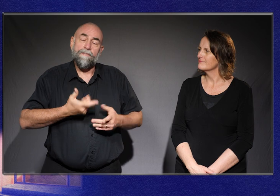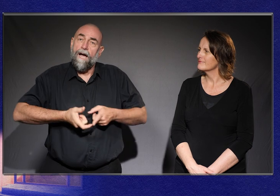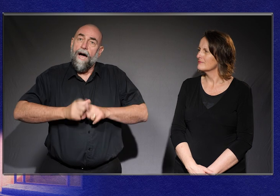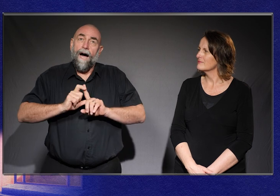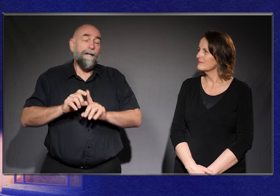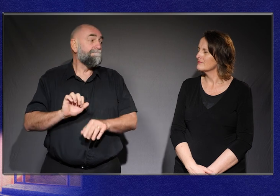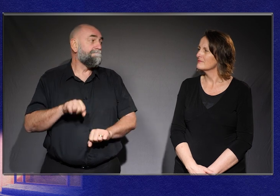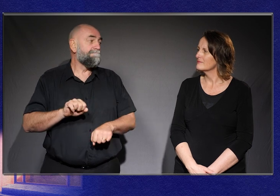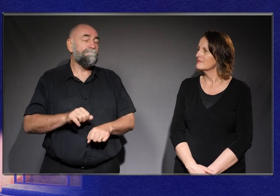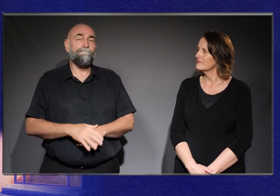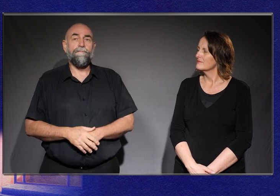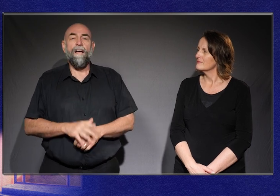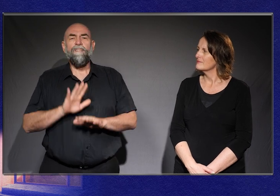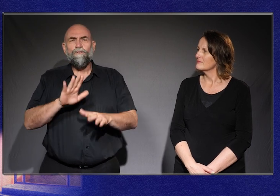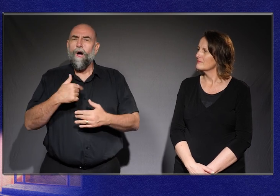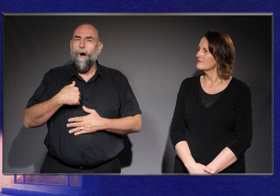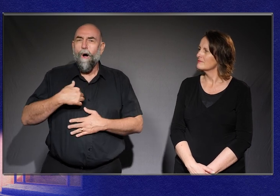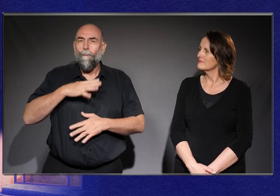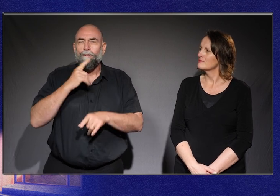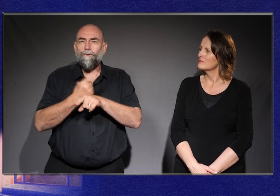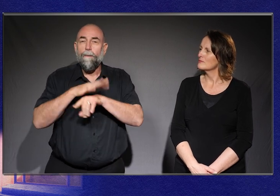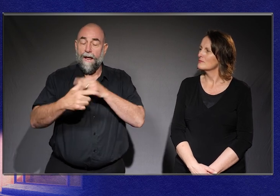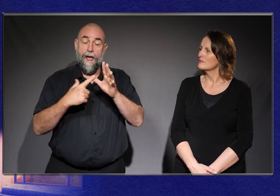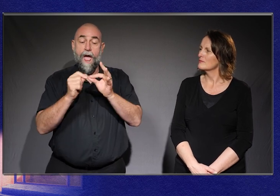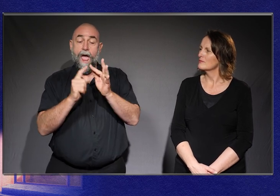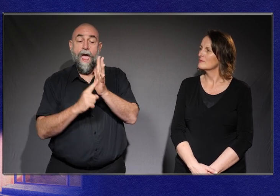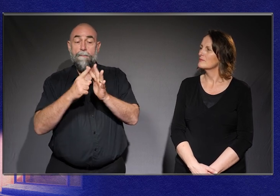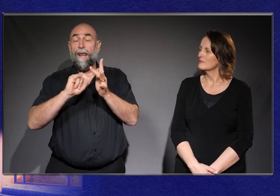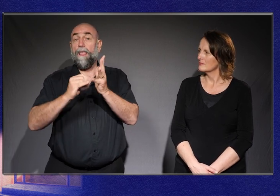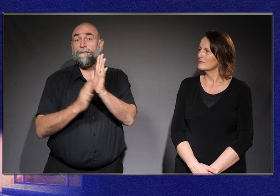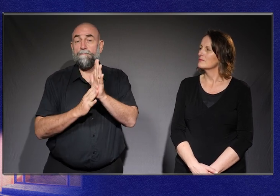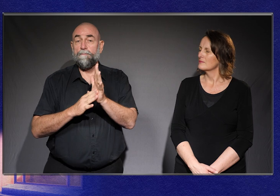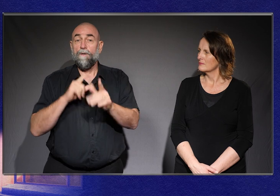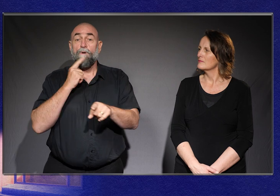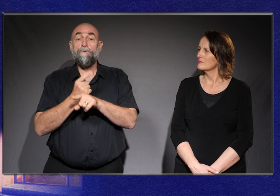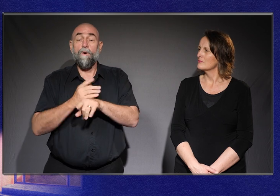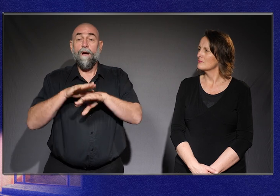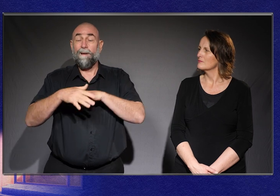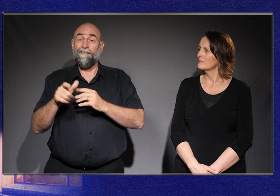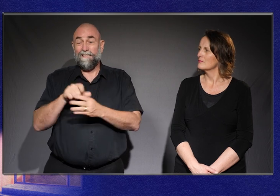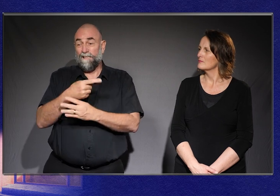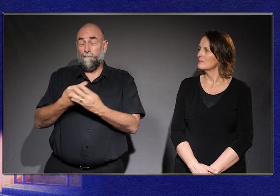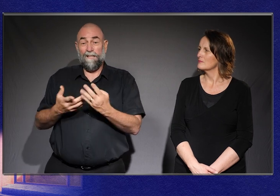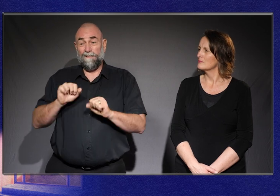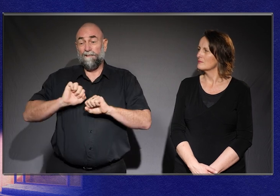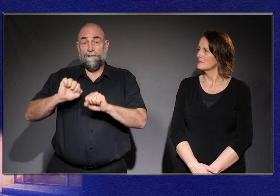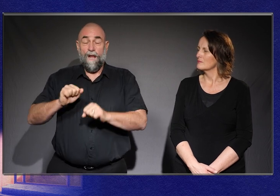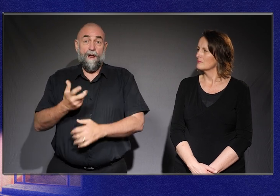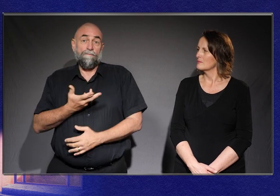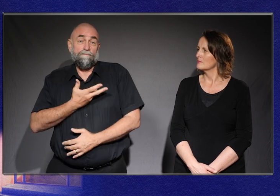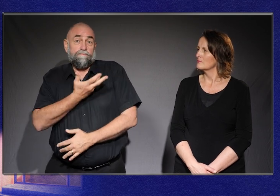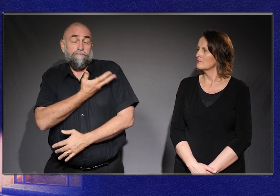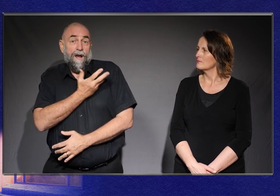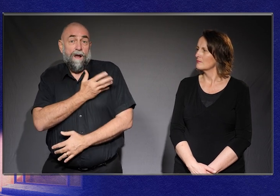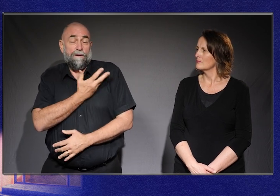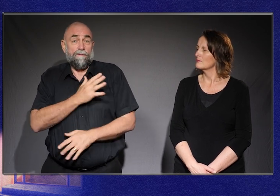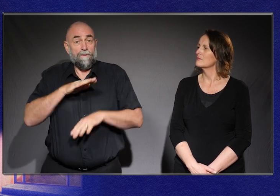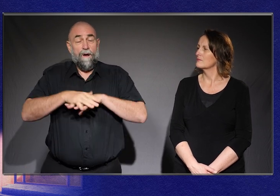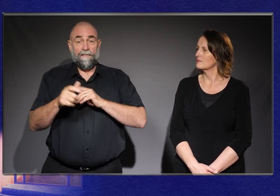So, let’s talk about ableism, the social model of disability and disability pride.